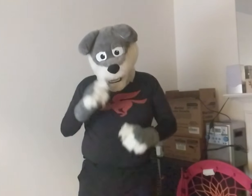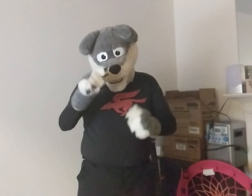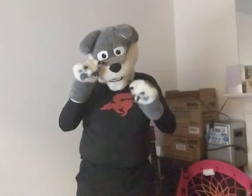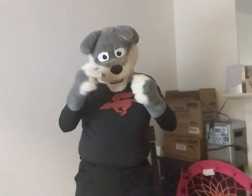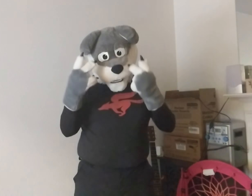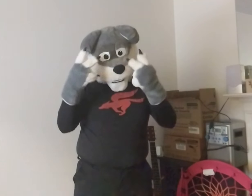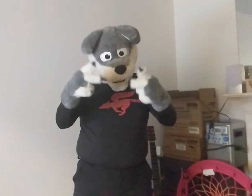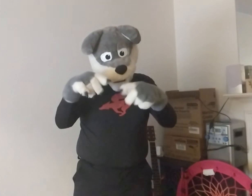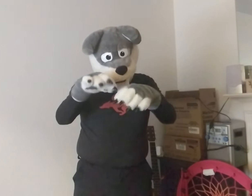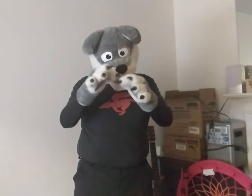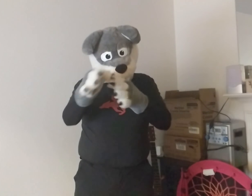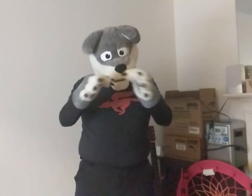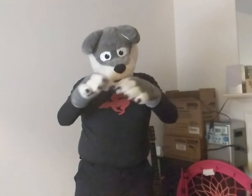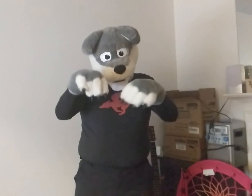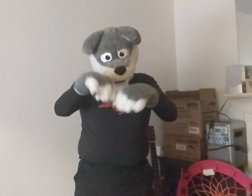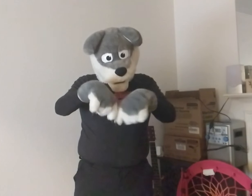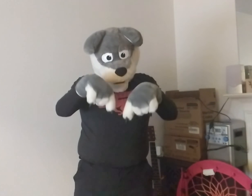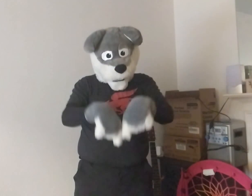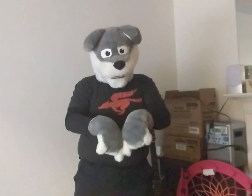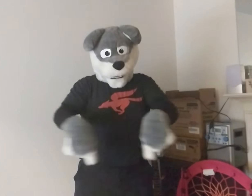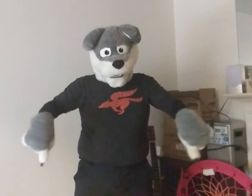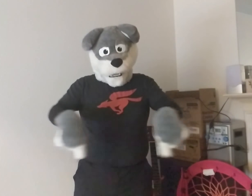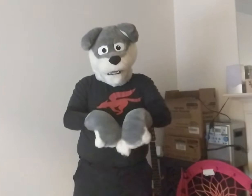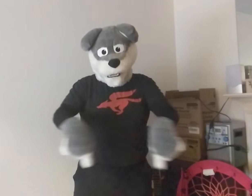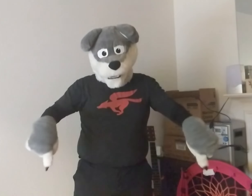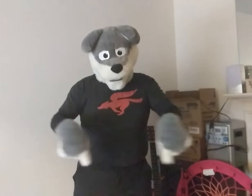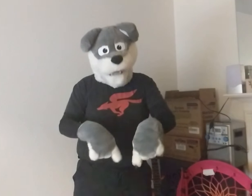You can check out the information from the description under here.